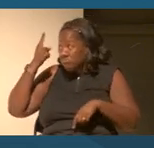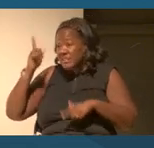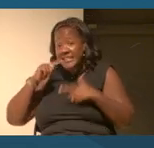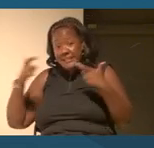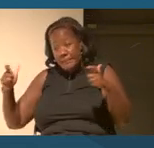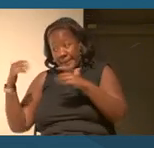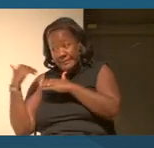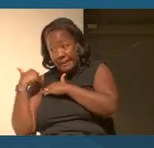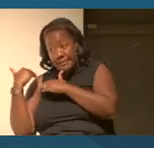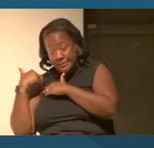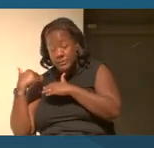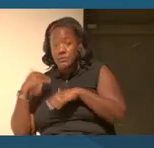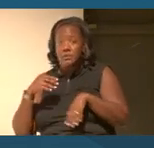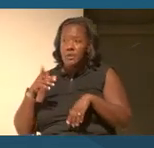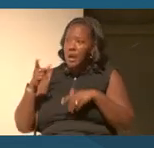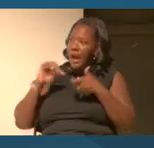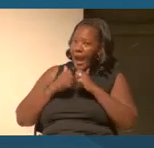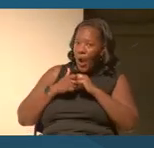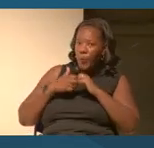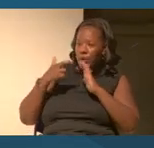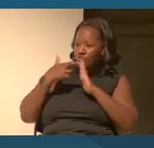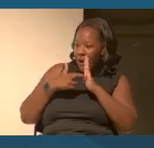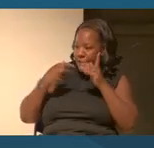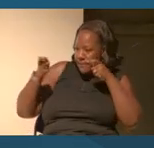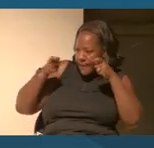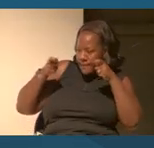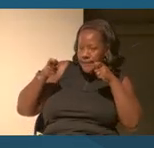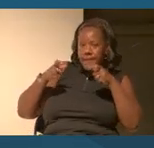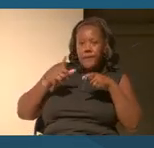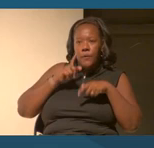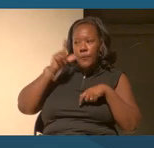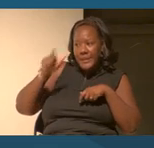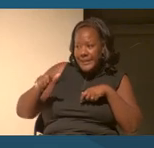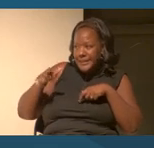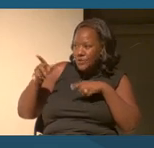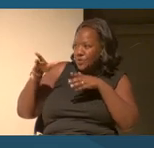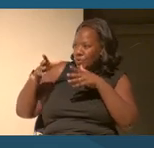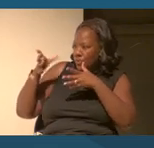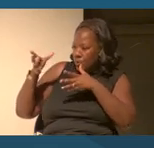In the regulation of those commodities, there's also the need to regulate those bodies.